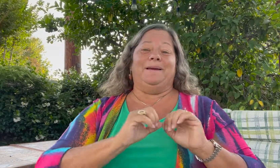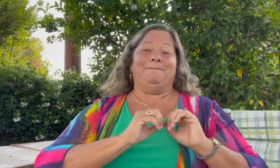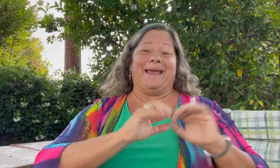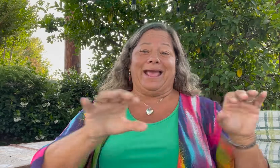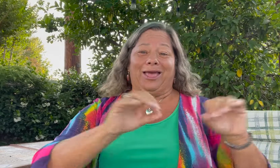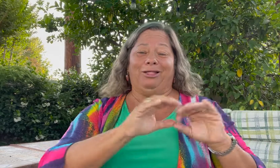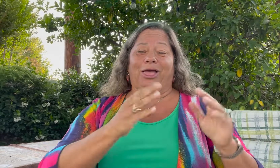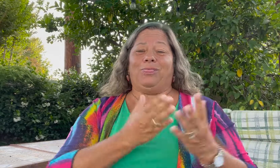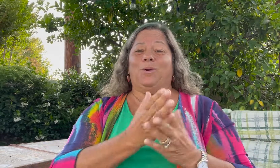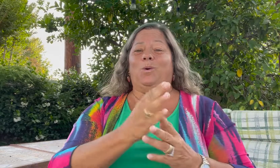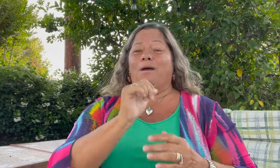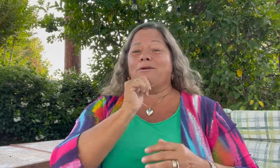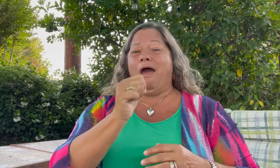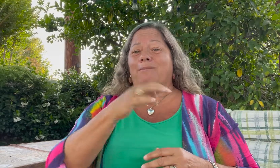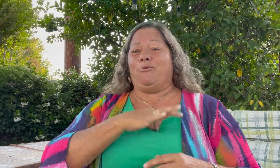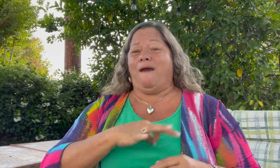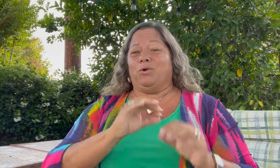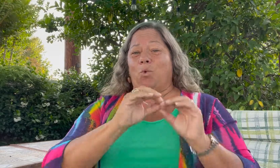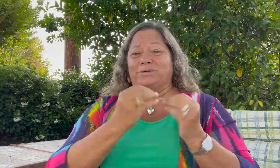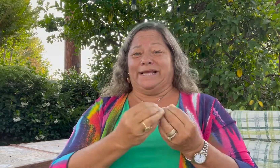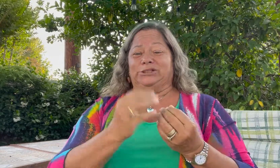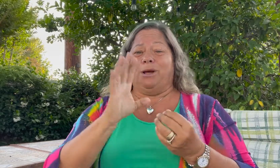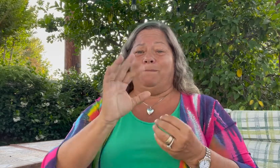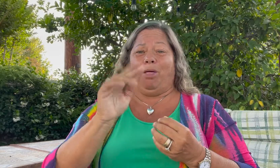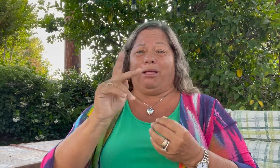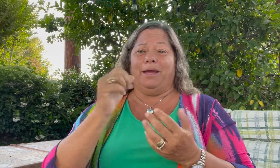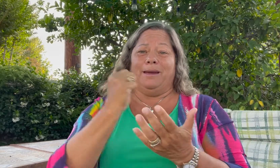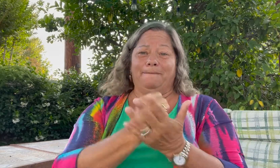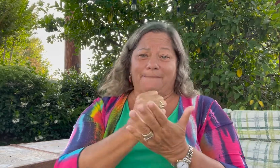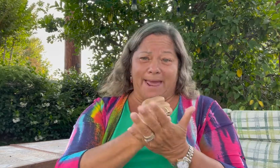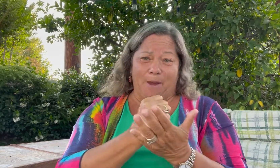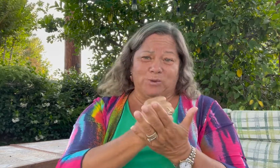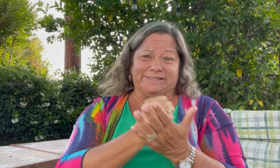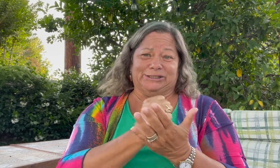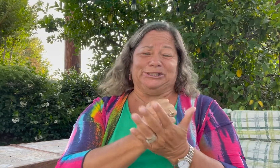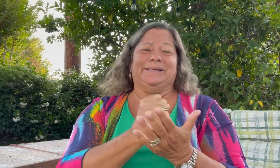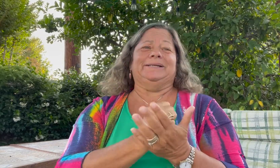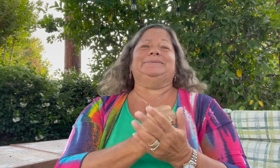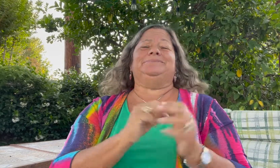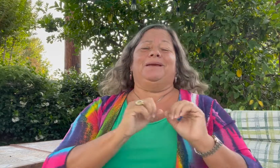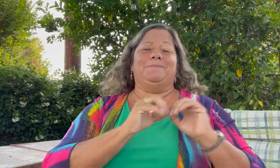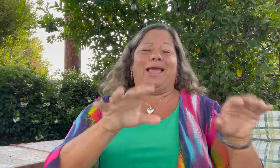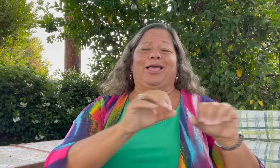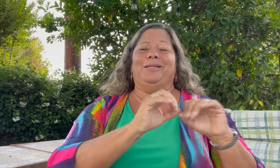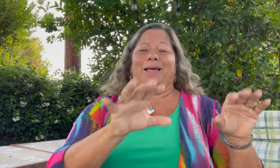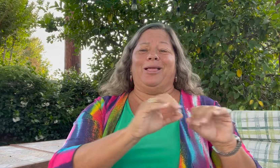that we would mail out via a non-profit organization bulk mailing.